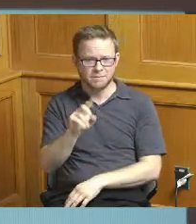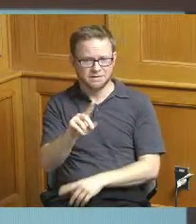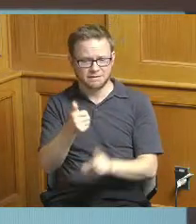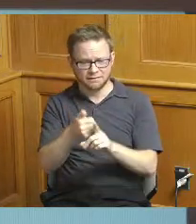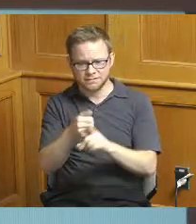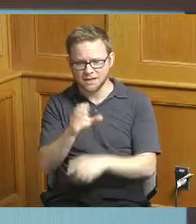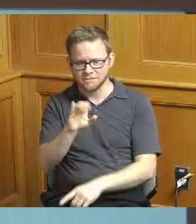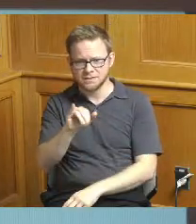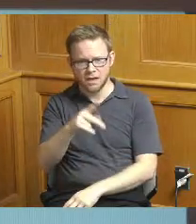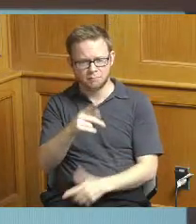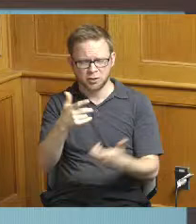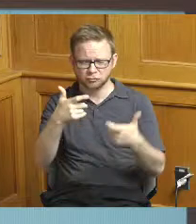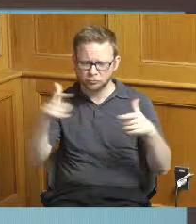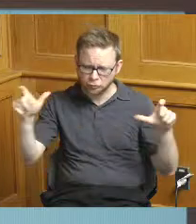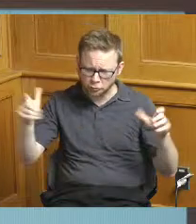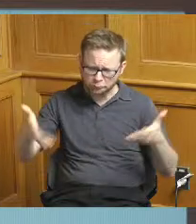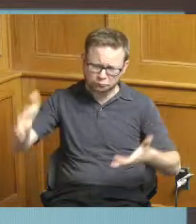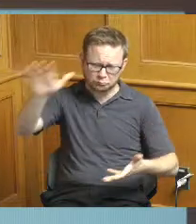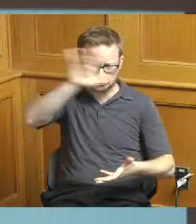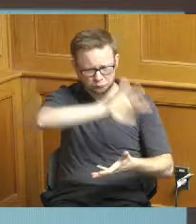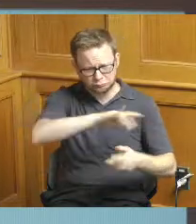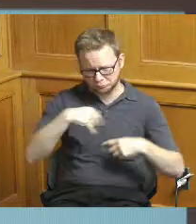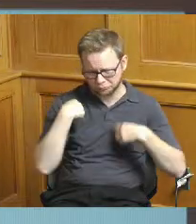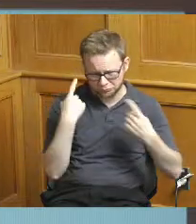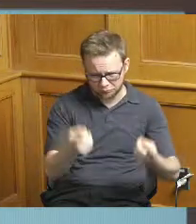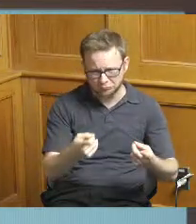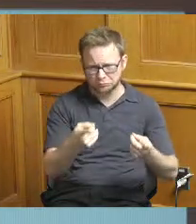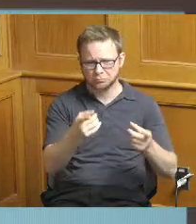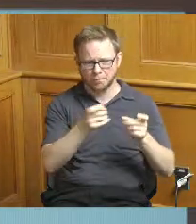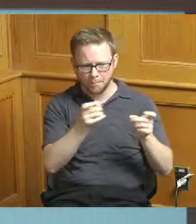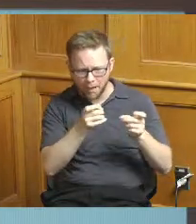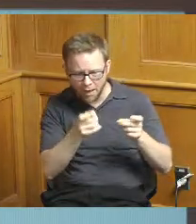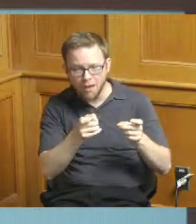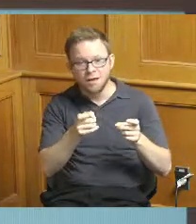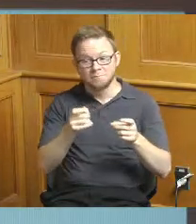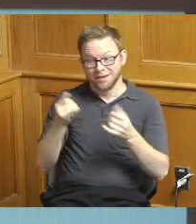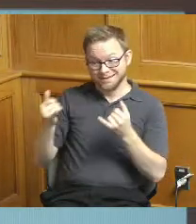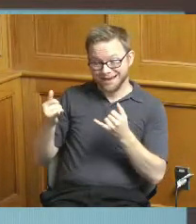it in different ways but to develop these metrics to then measure ourselves off of and to continue